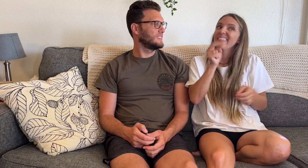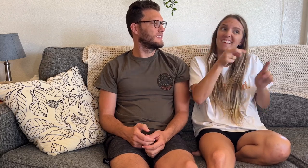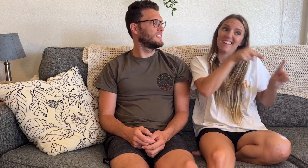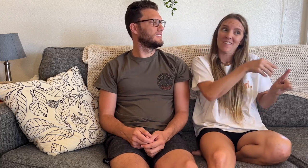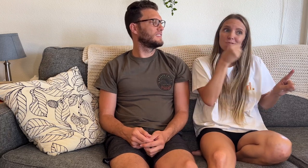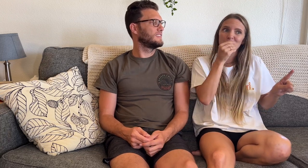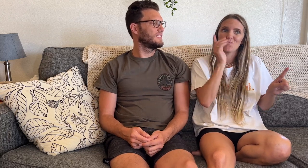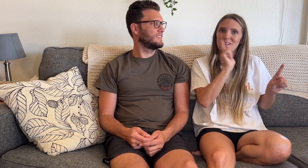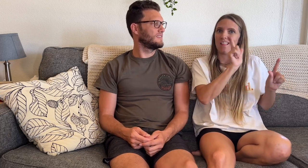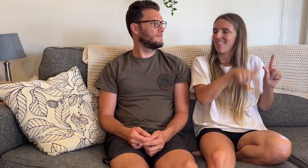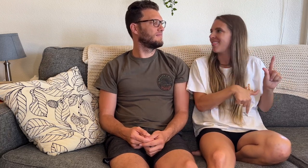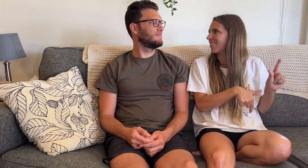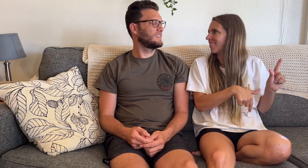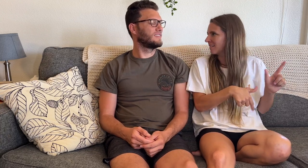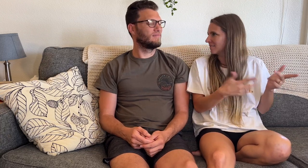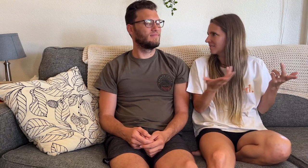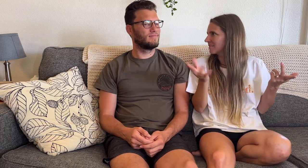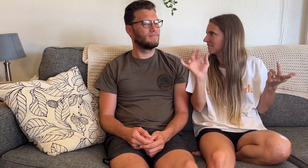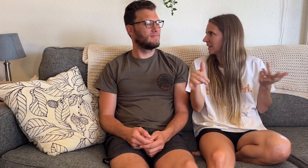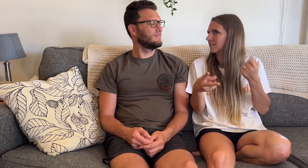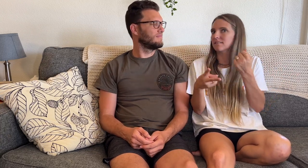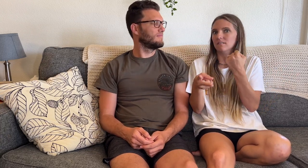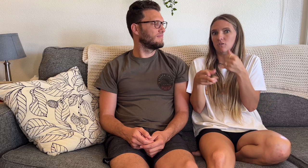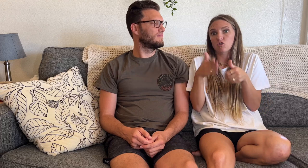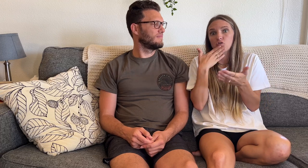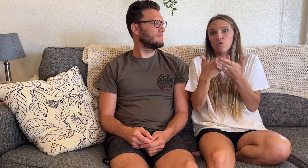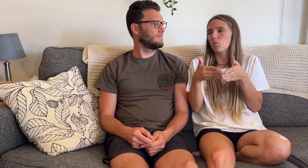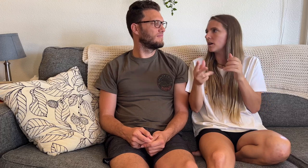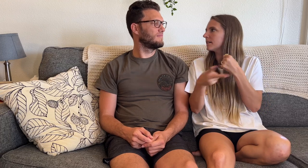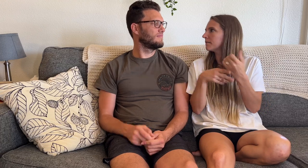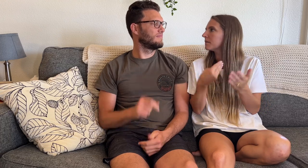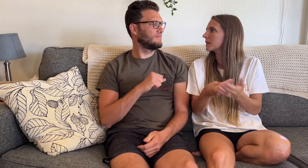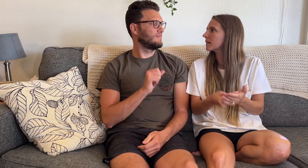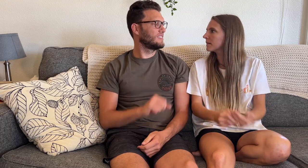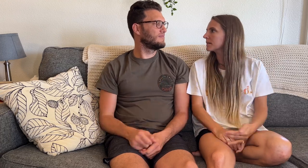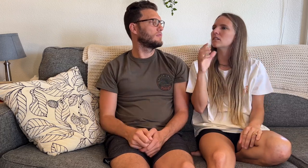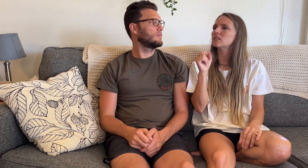This also prevents your food from getting too old, which in turn saves money.